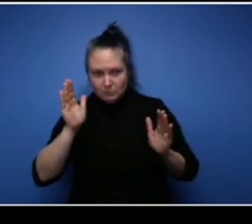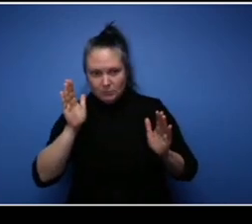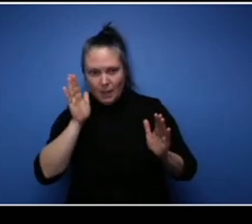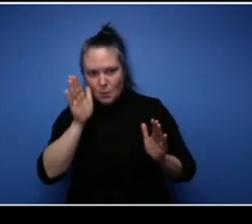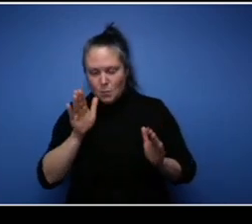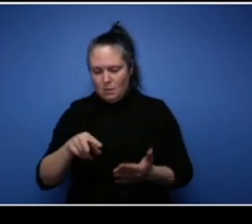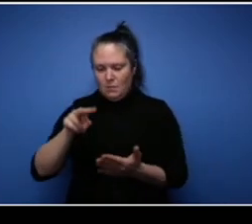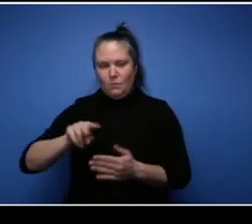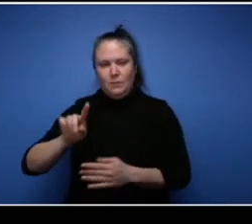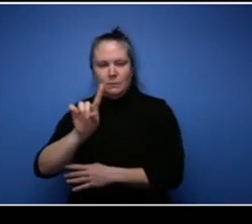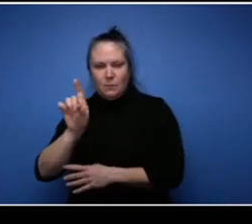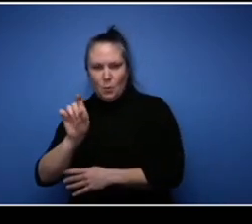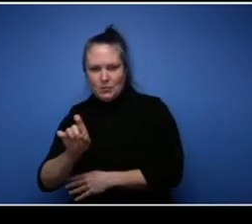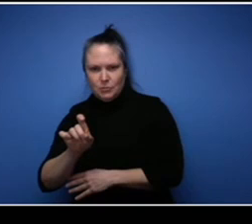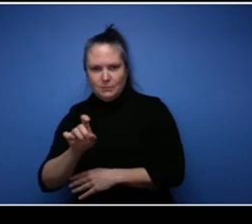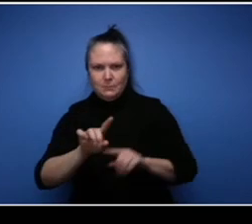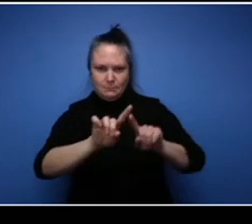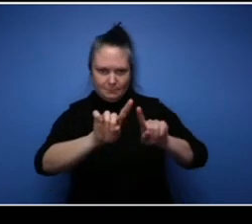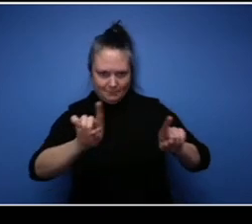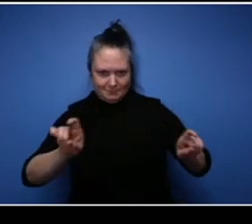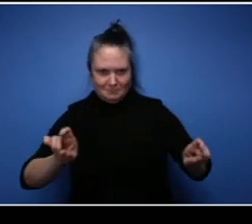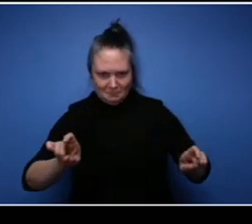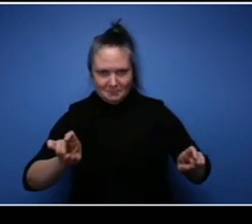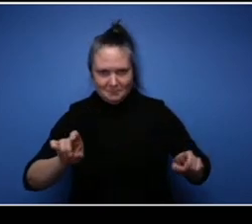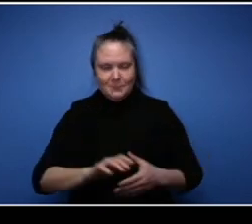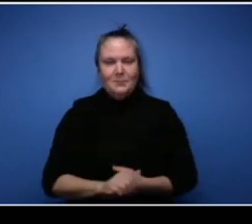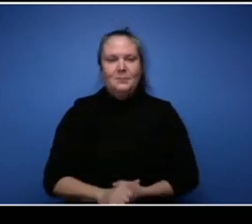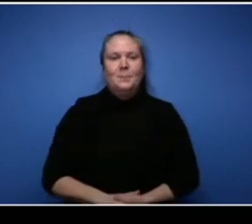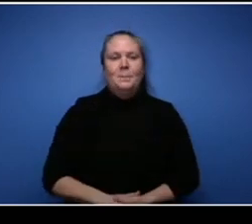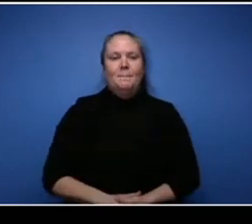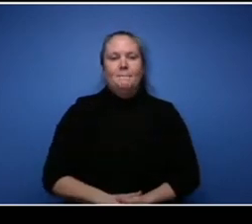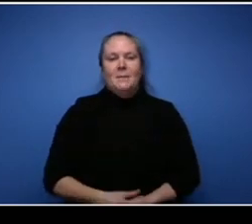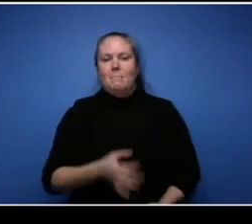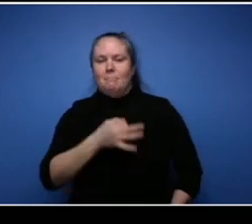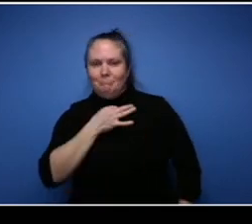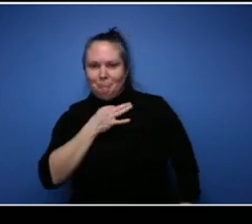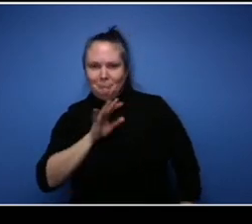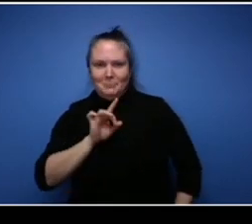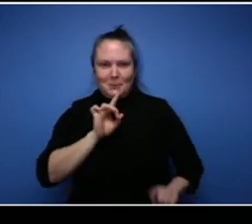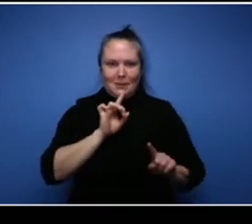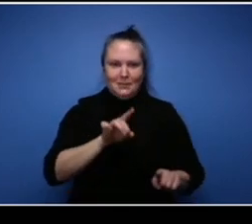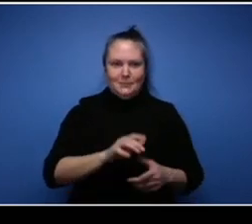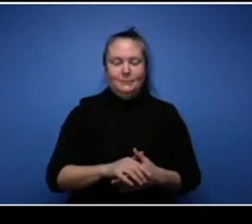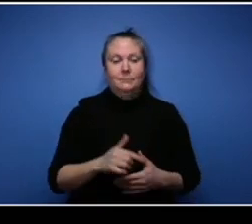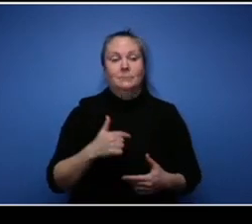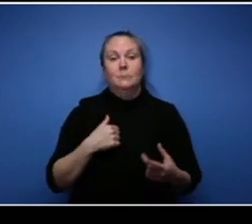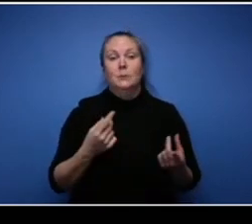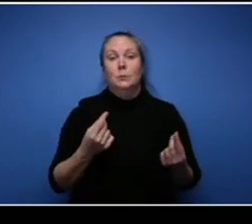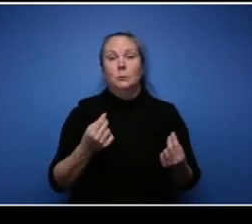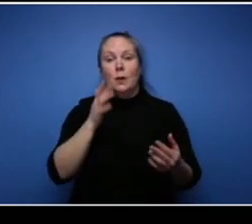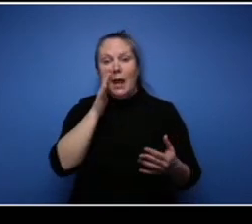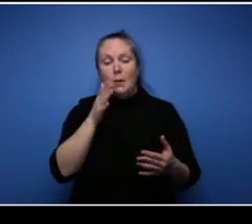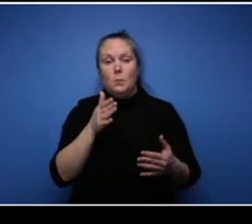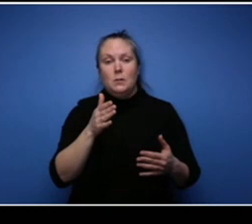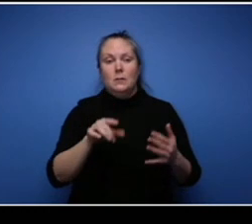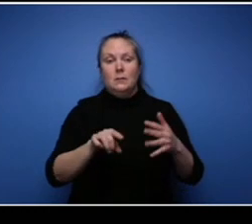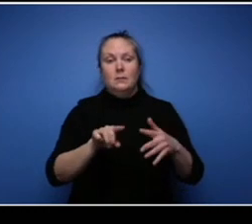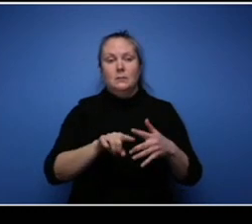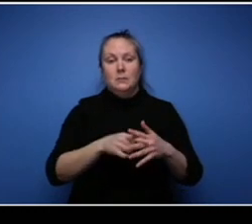guys. So I'm really interested to hear your answer for some of these. I'm gonna go through I'm gonna go in reverse order, so I'm going to start with you, Tia first, but I want to